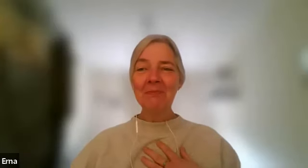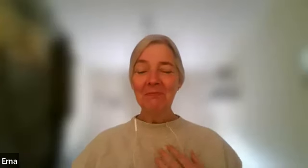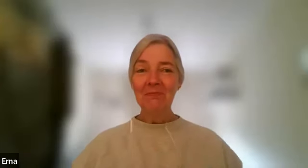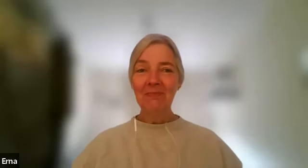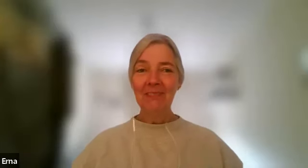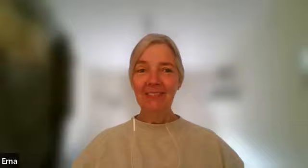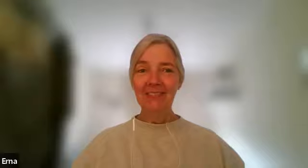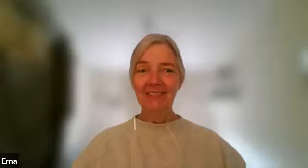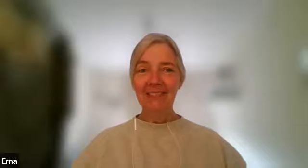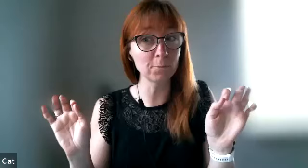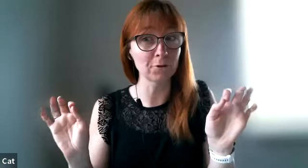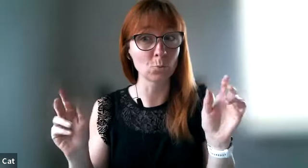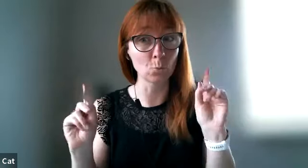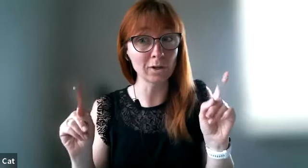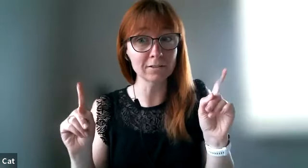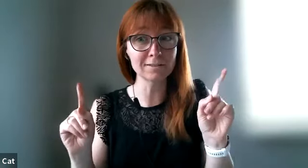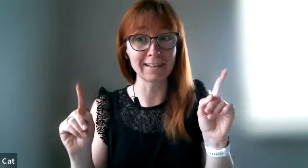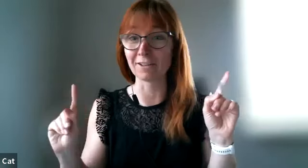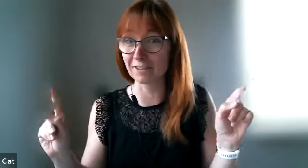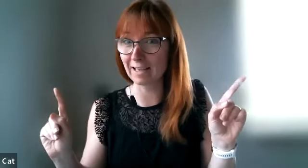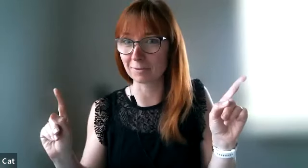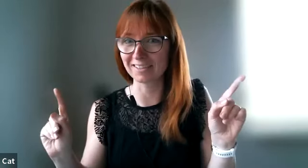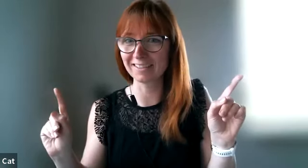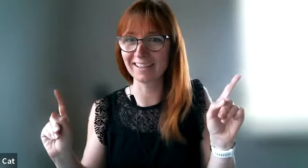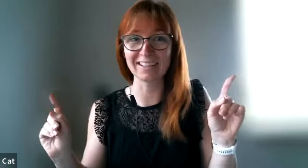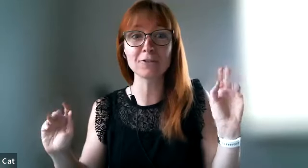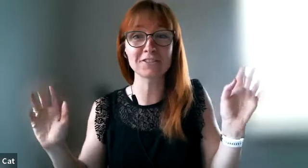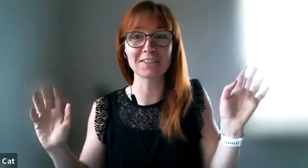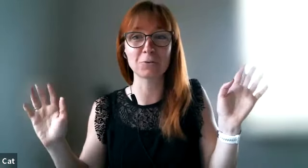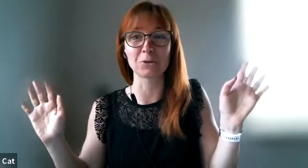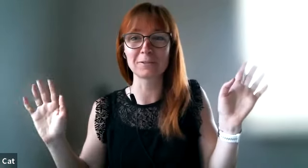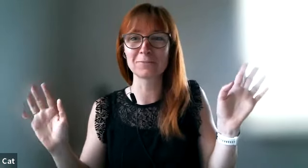because anna hit the record button once and nothing happened and i'm at the zone it worked so